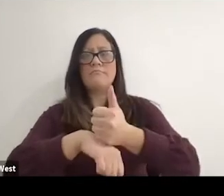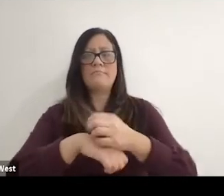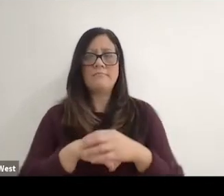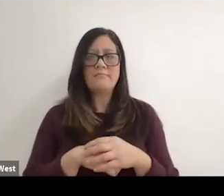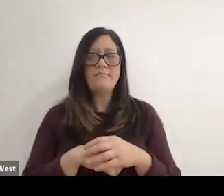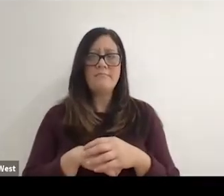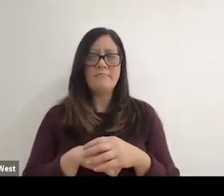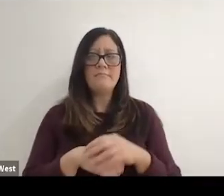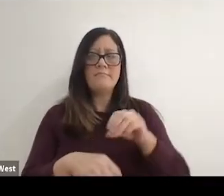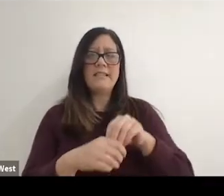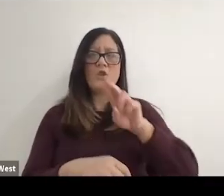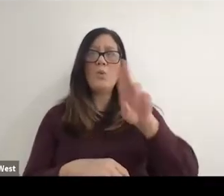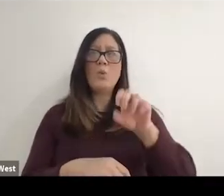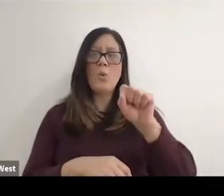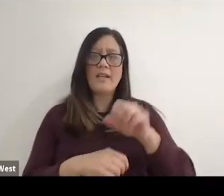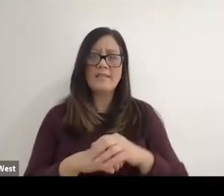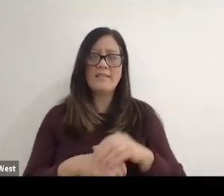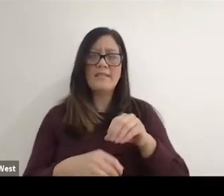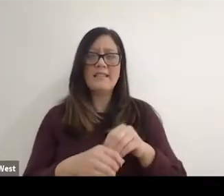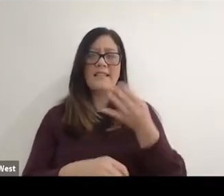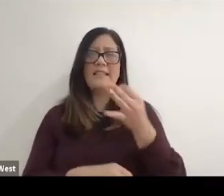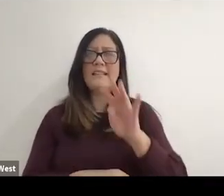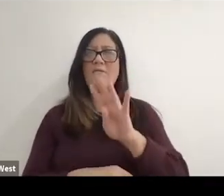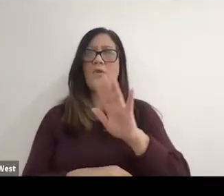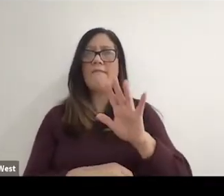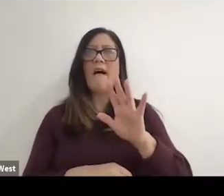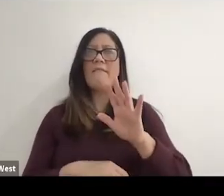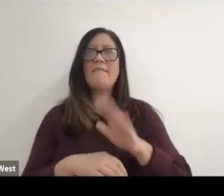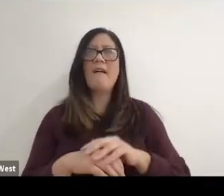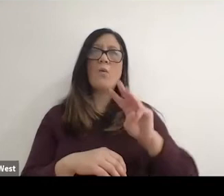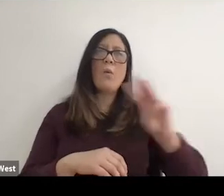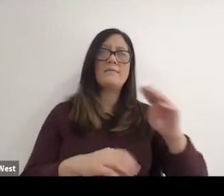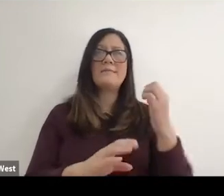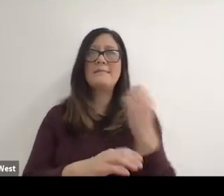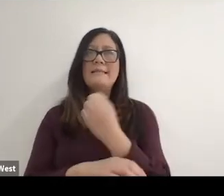founded in in the states in 45 on the West coast and the East Coast.